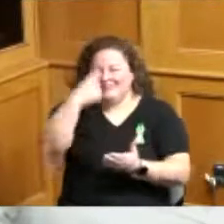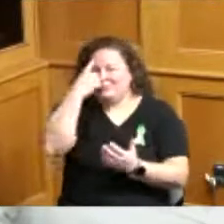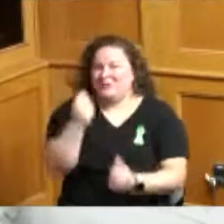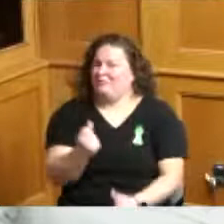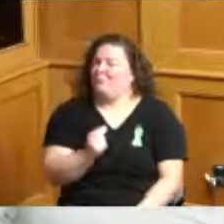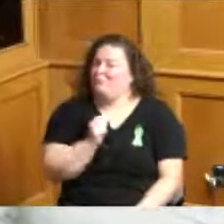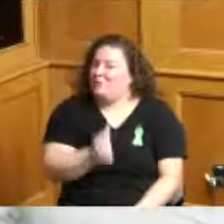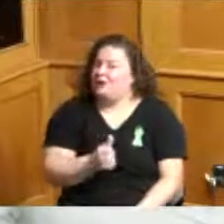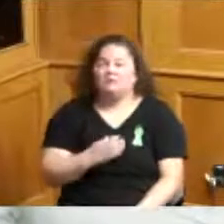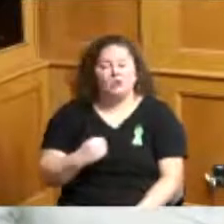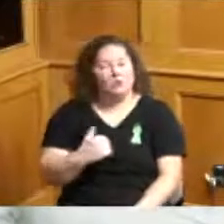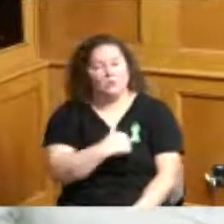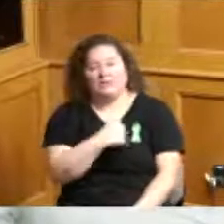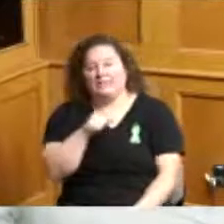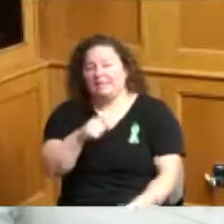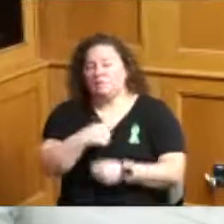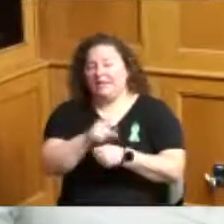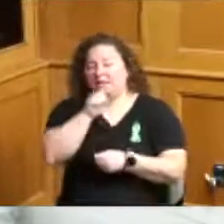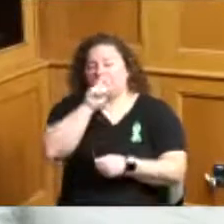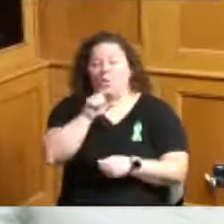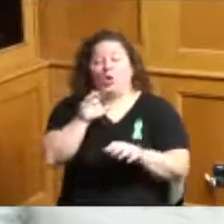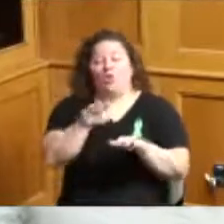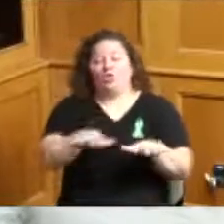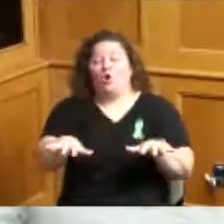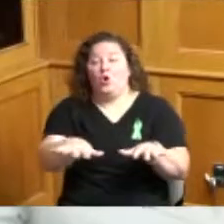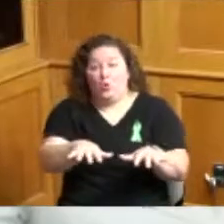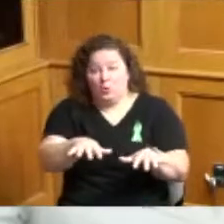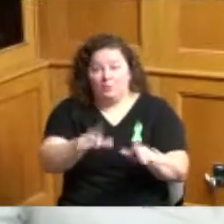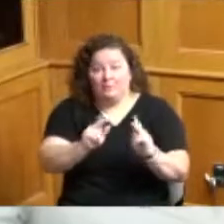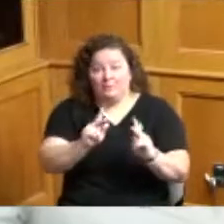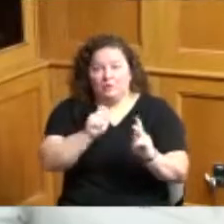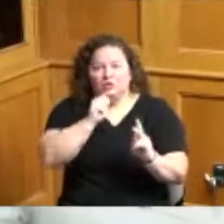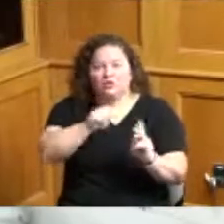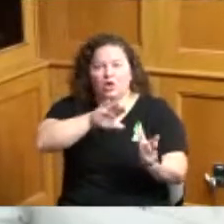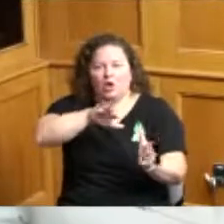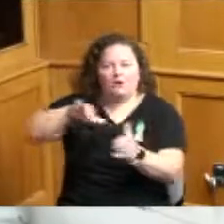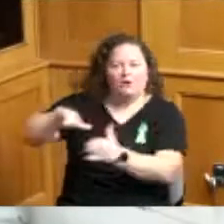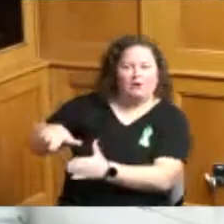left behind those grassroots organizations and what they're doing are part of this